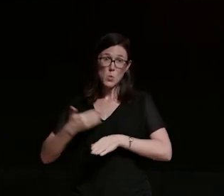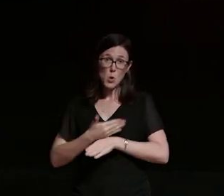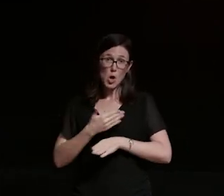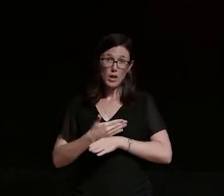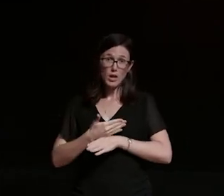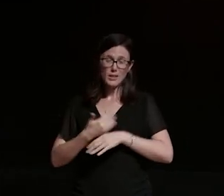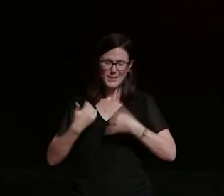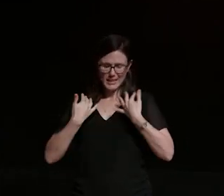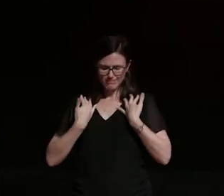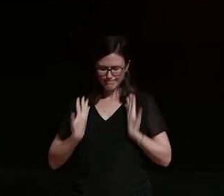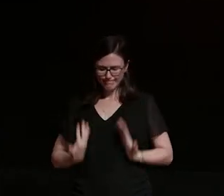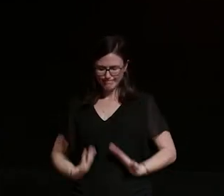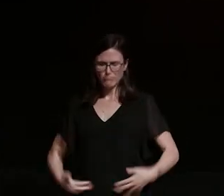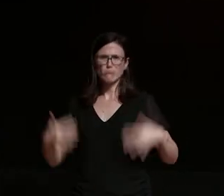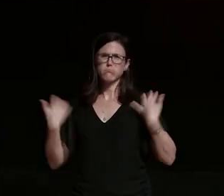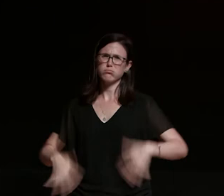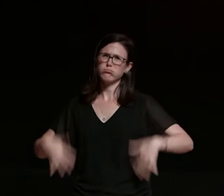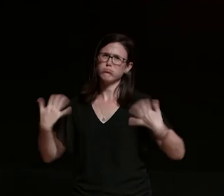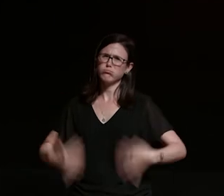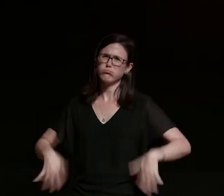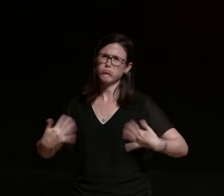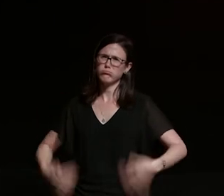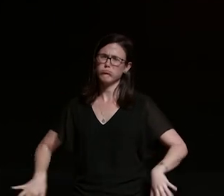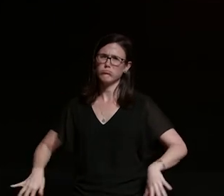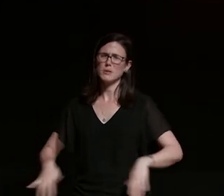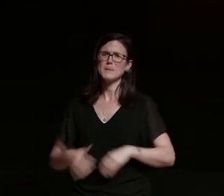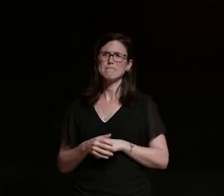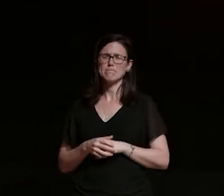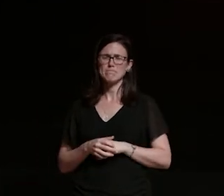that used his body and broke it and spat him out with much compensation or pain relief